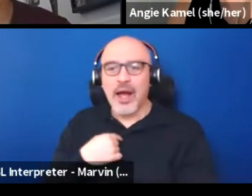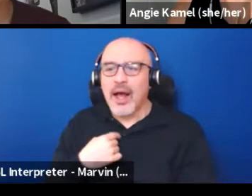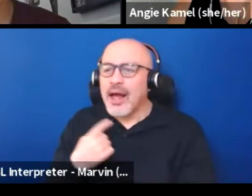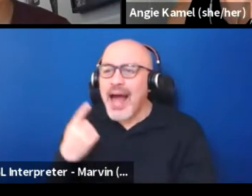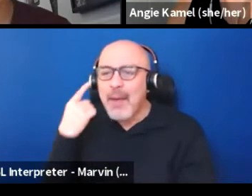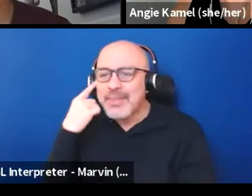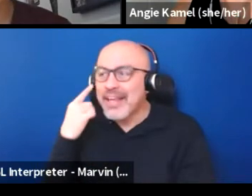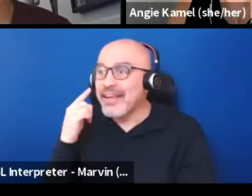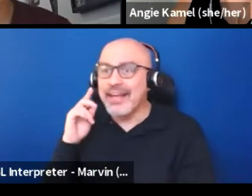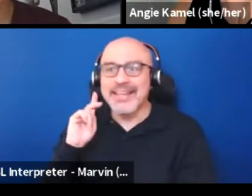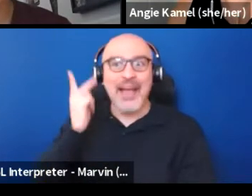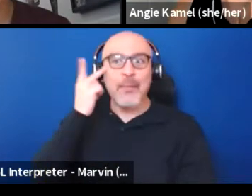But I'm even thinking like in political space.